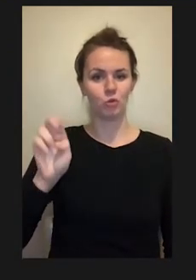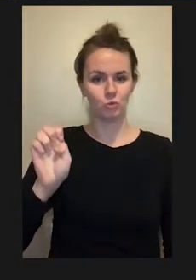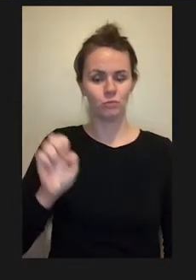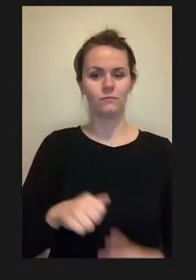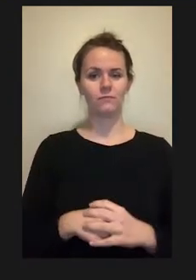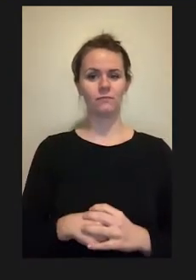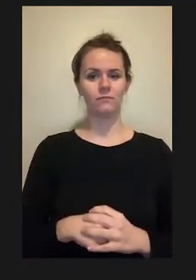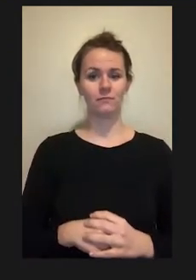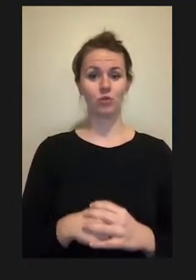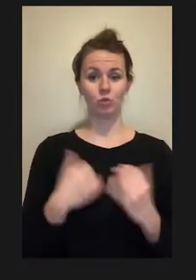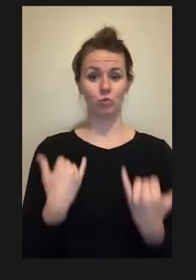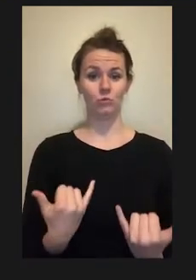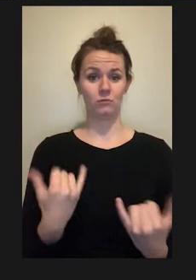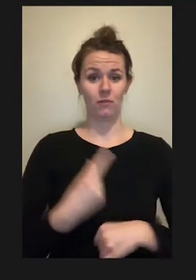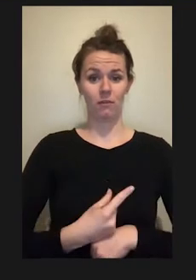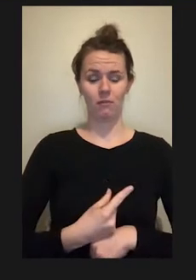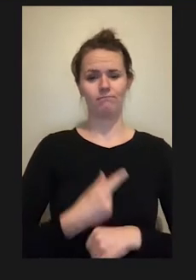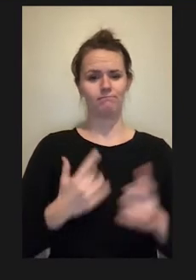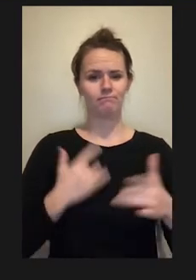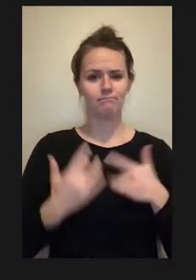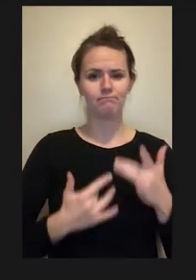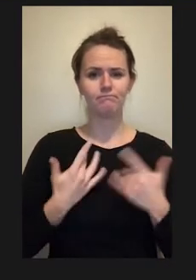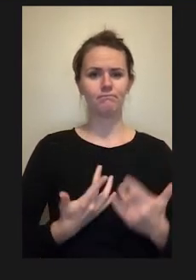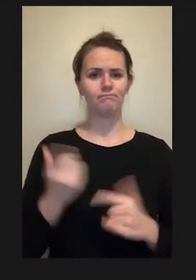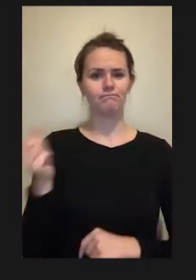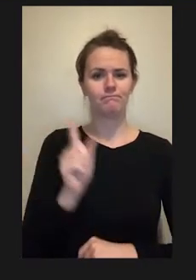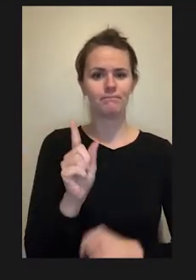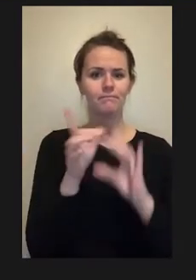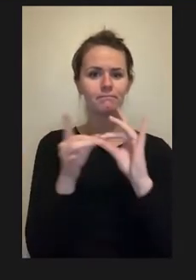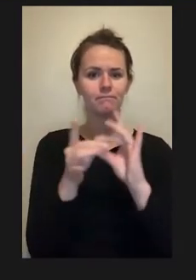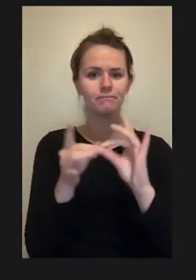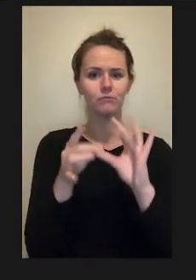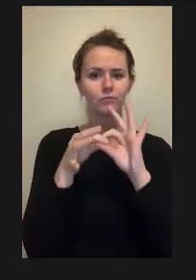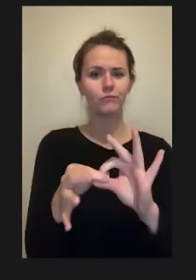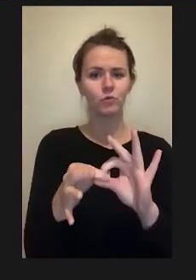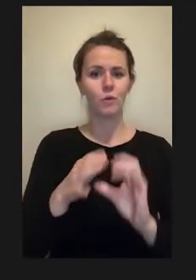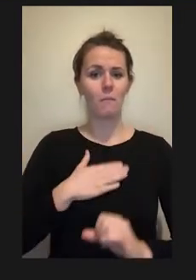and strategies we developed for improving accessibility of biomedical lab environments.